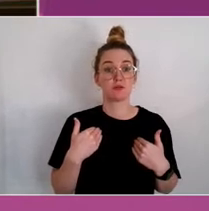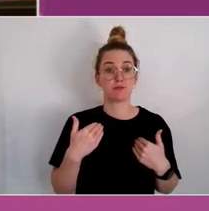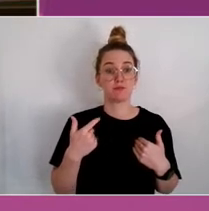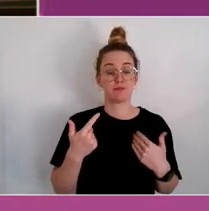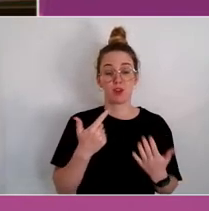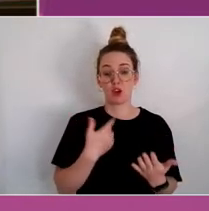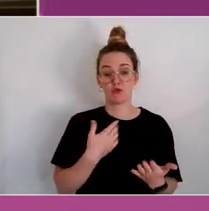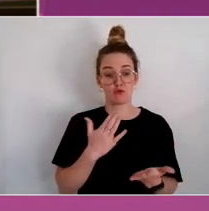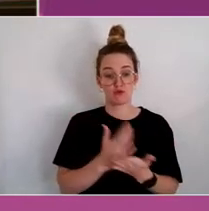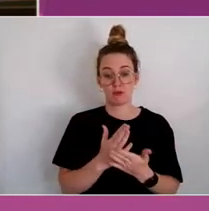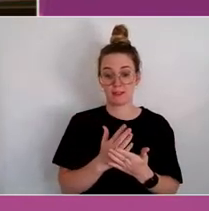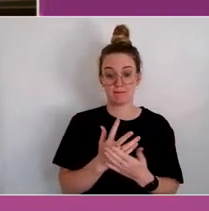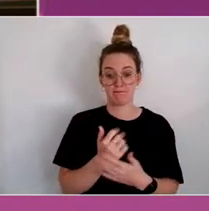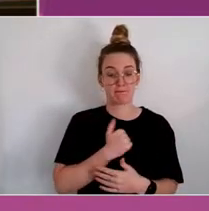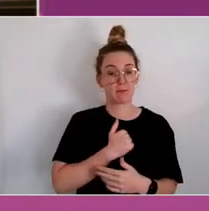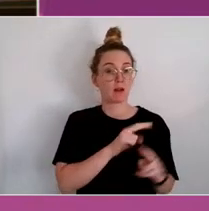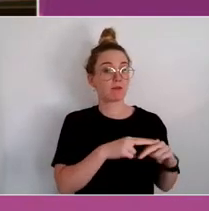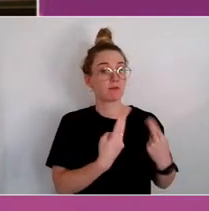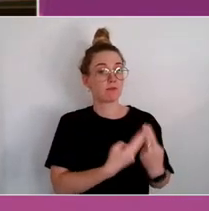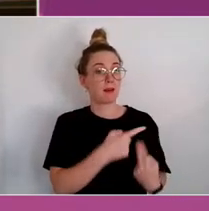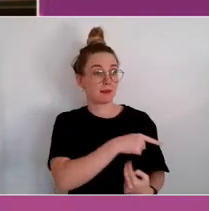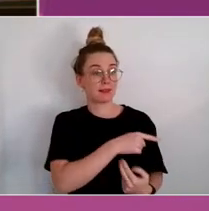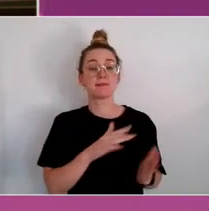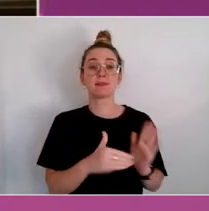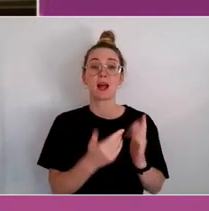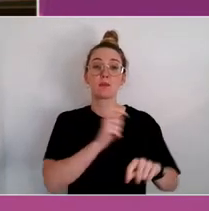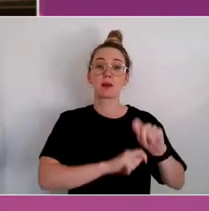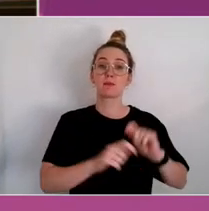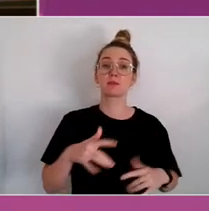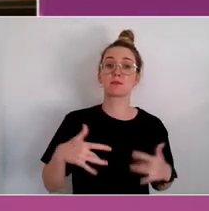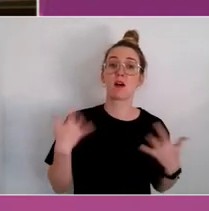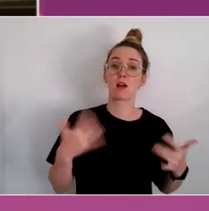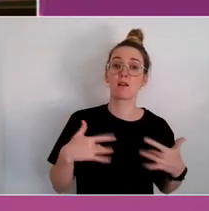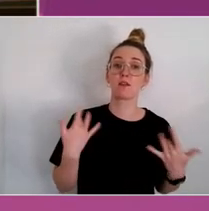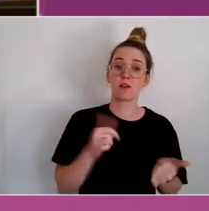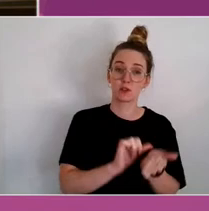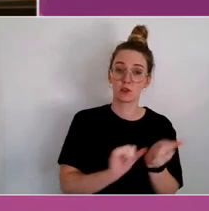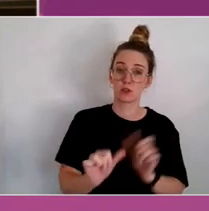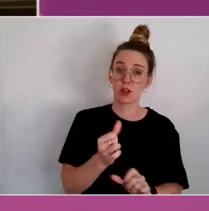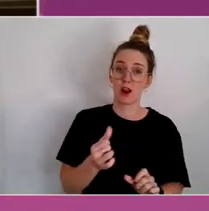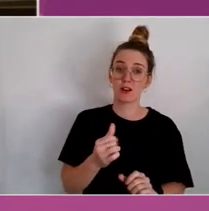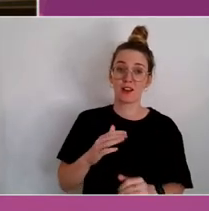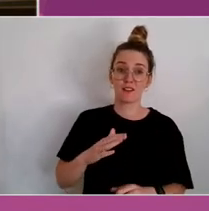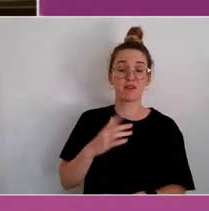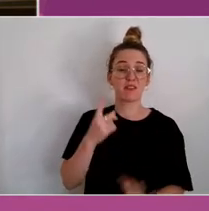who is now a survivor of suicide at the end of last year.